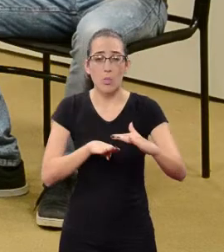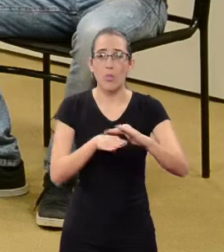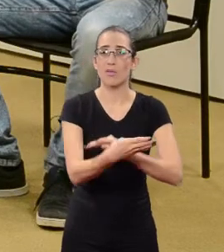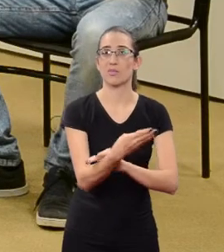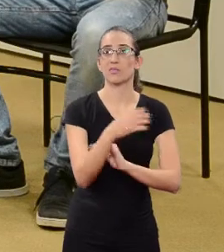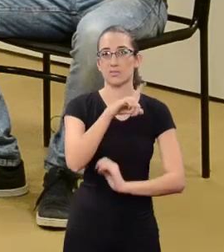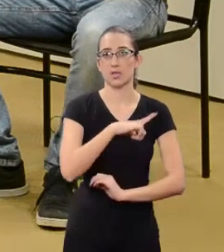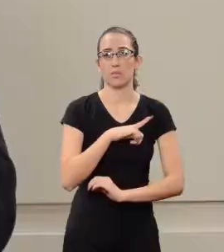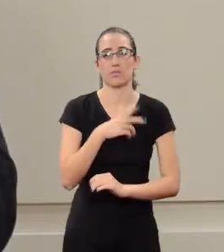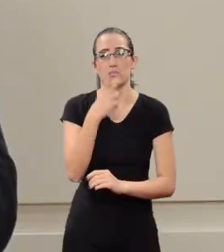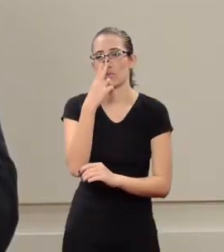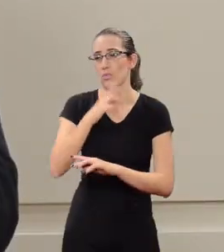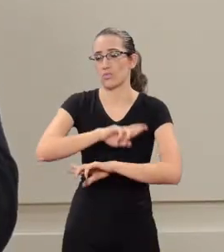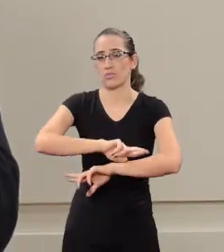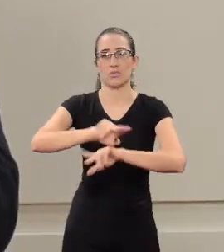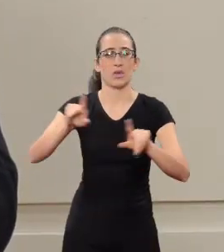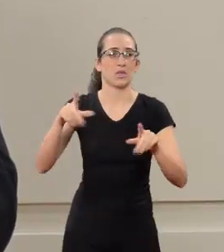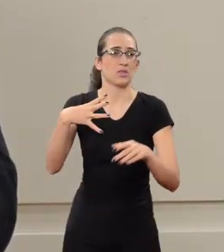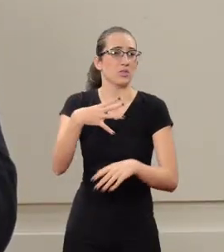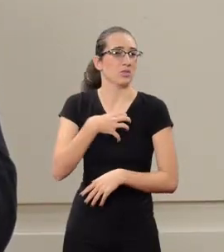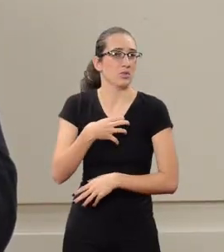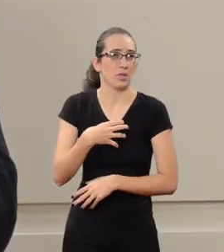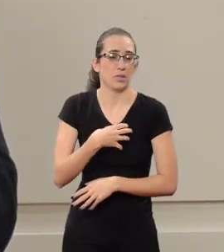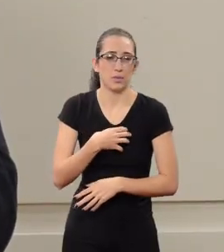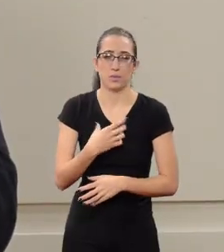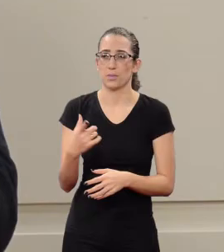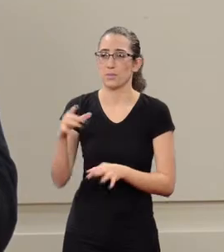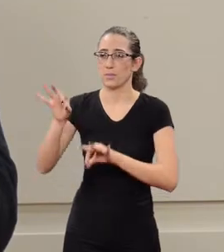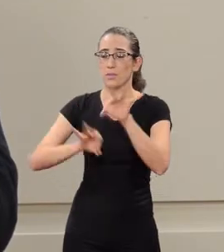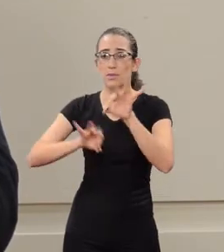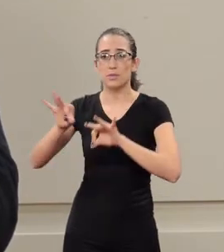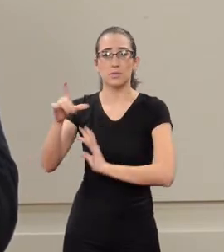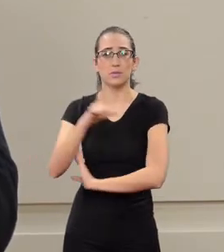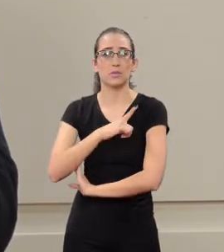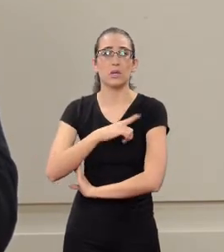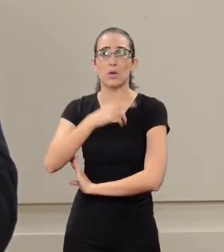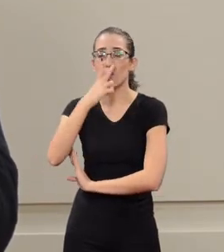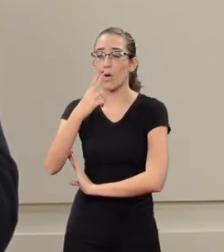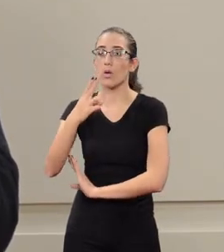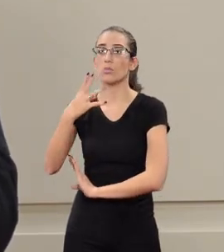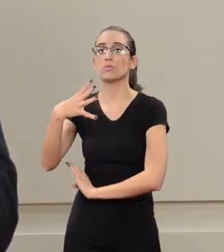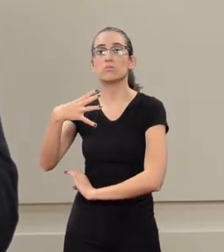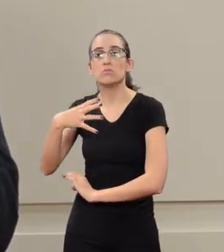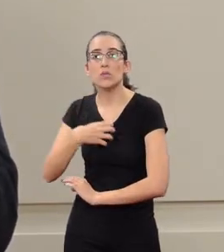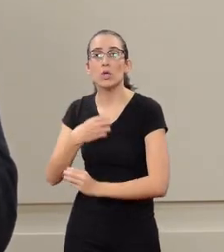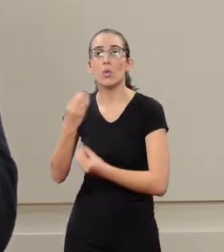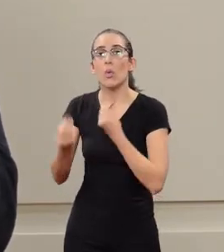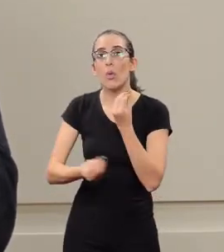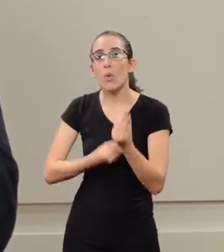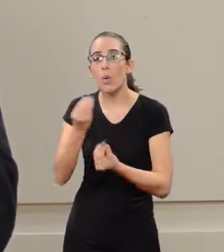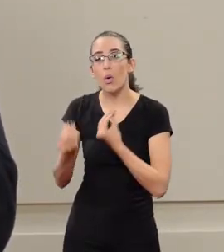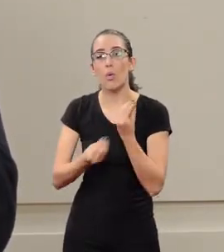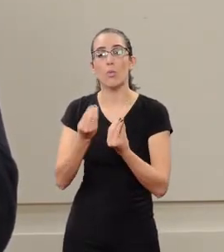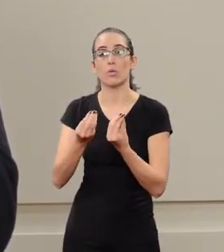We have several ways in doing so. As the projects works with a systemic coupling,